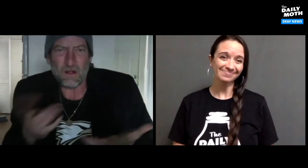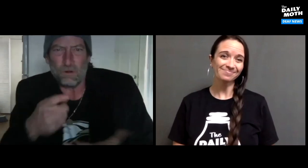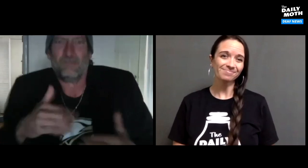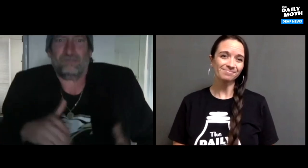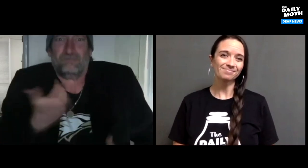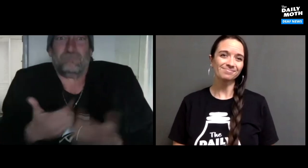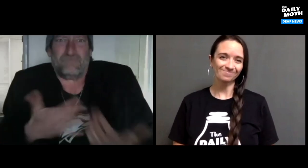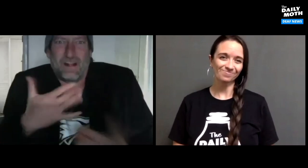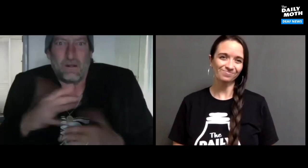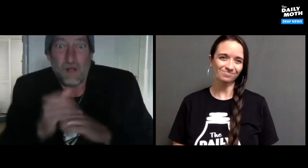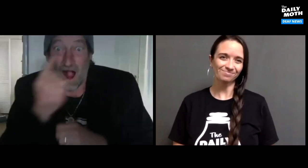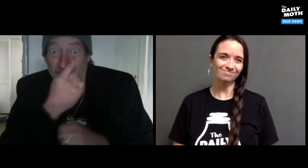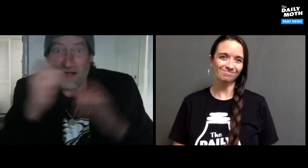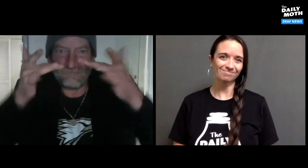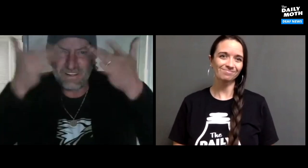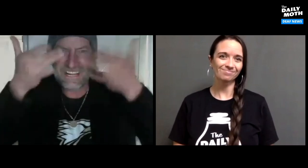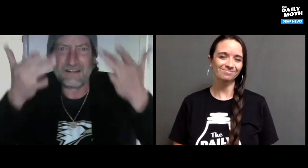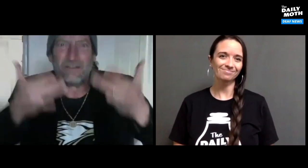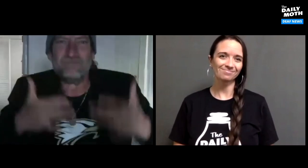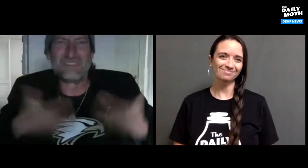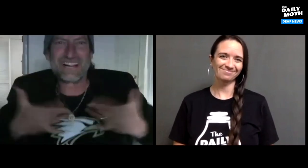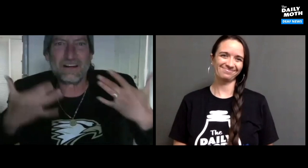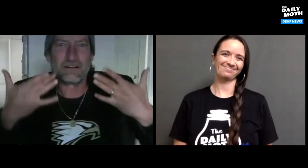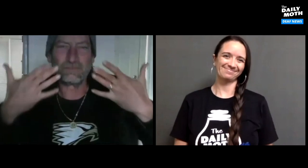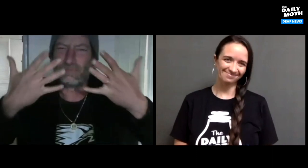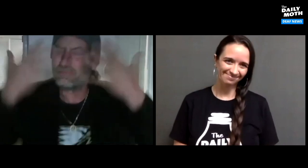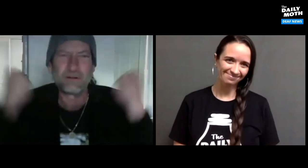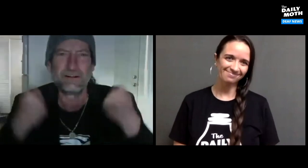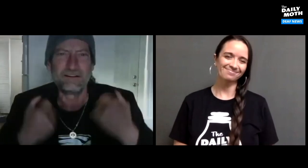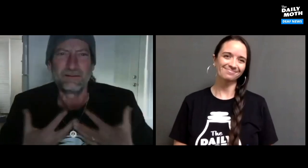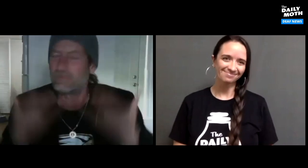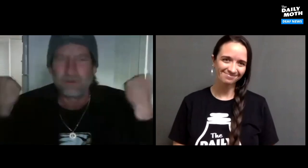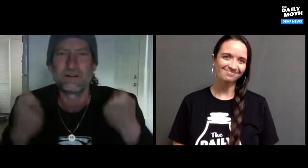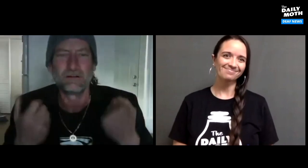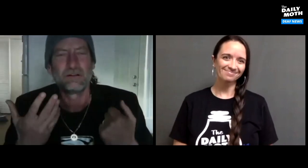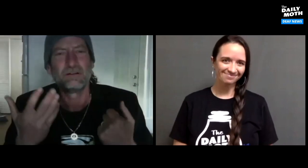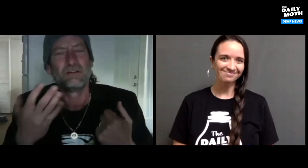It is what you feel with your eyes.